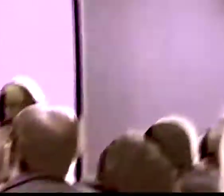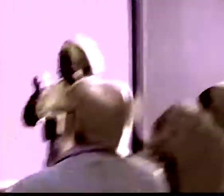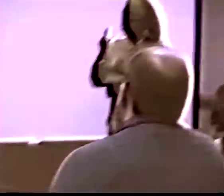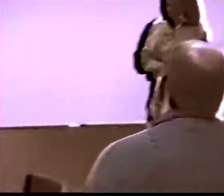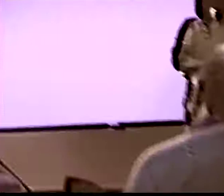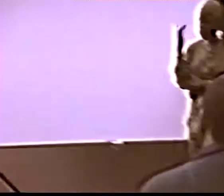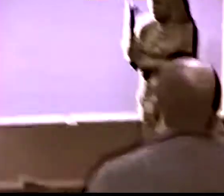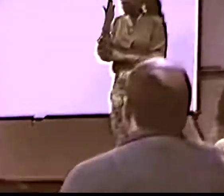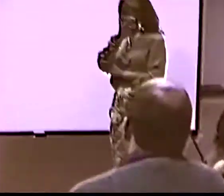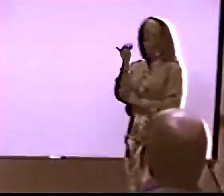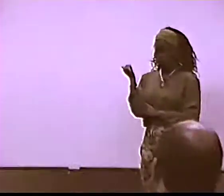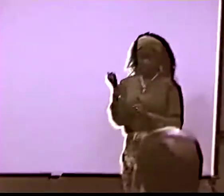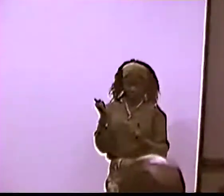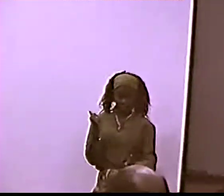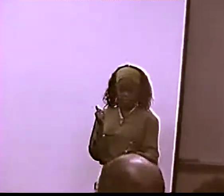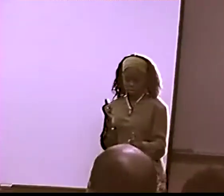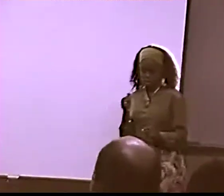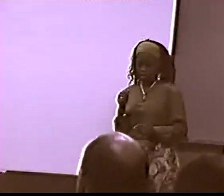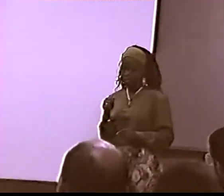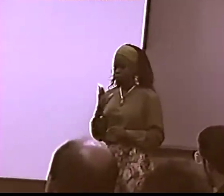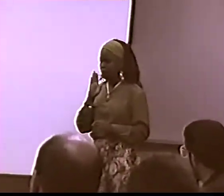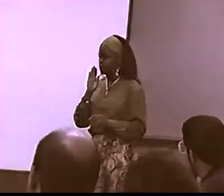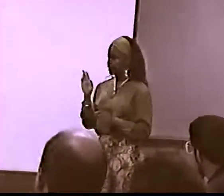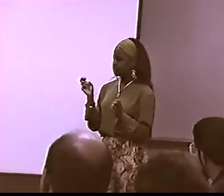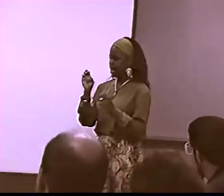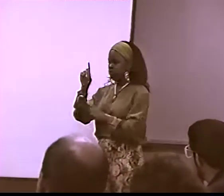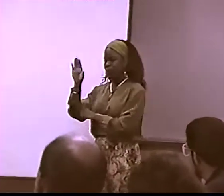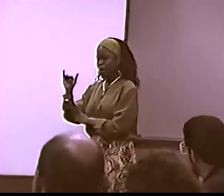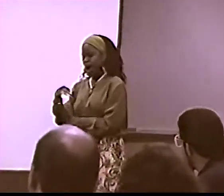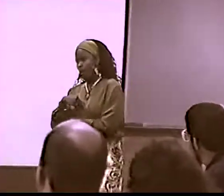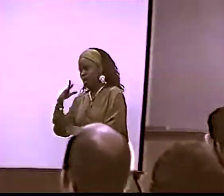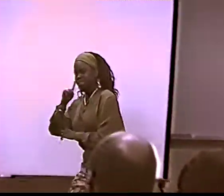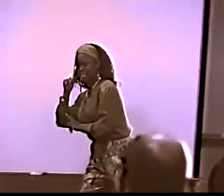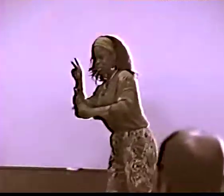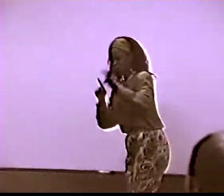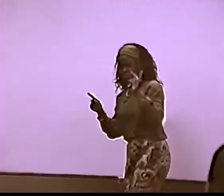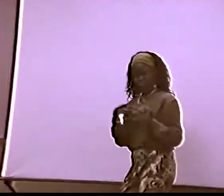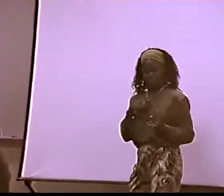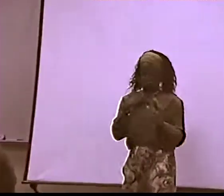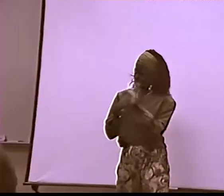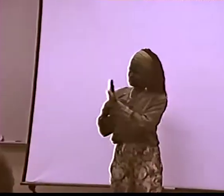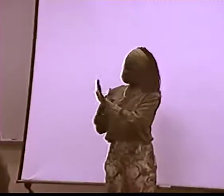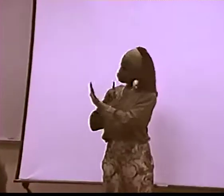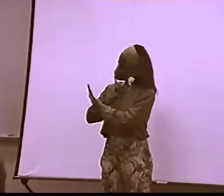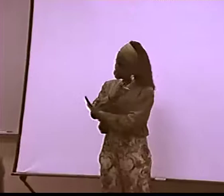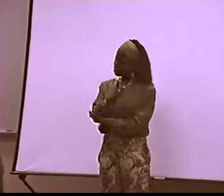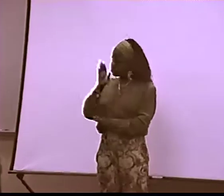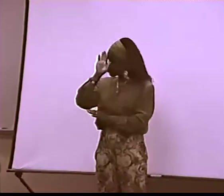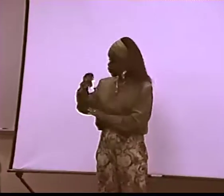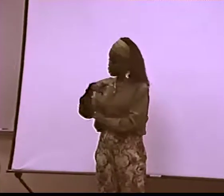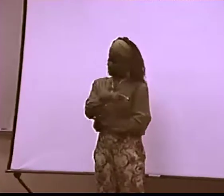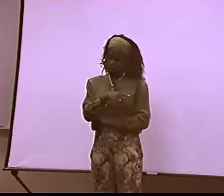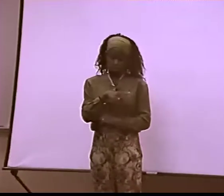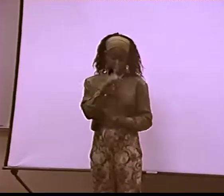THEY DON'T HAVE THEIR OWN BLACK SIGN LANGUAGE BECAUSE THEY'VE BEEN EDUCATED BY THE WHITE SOCIETY.